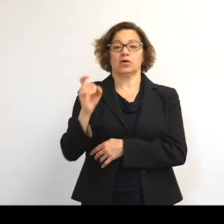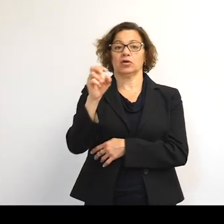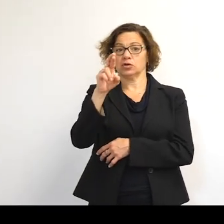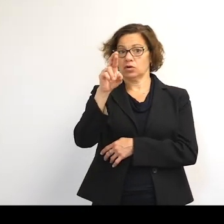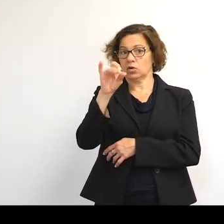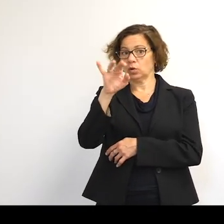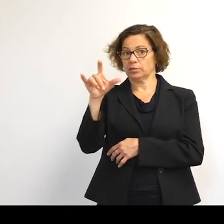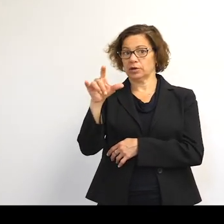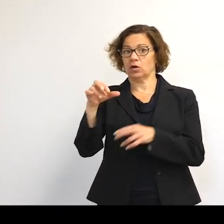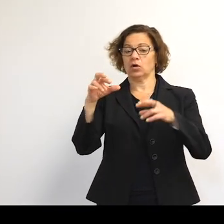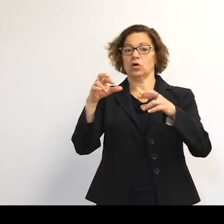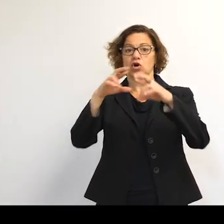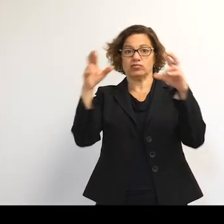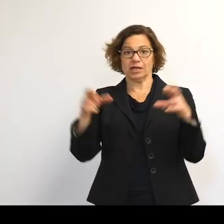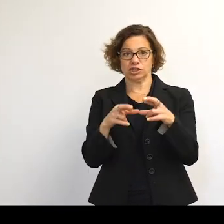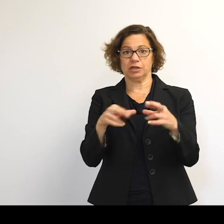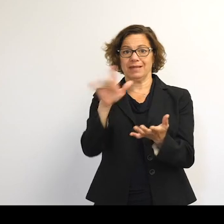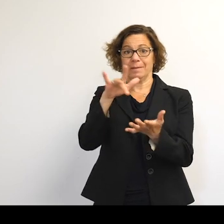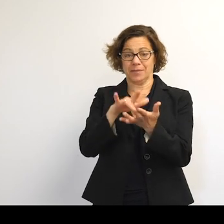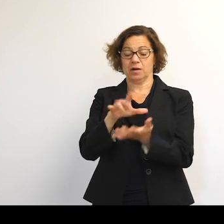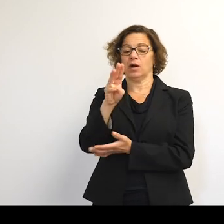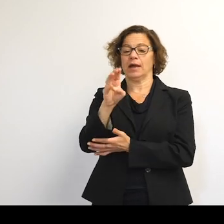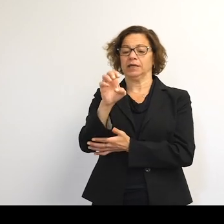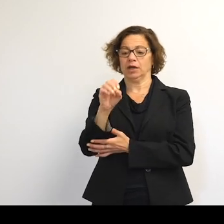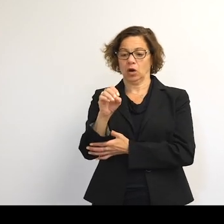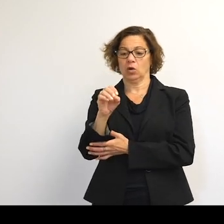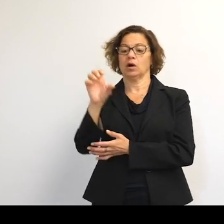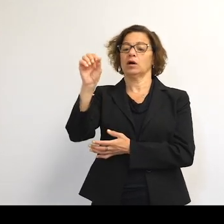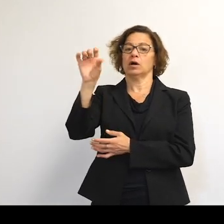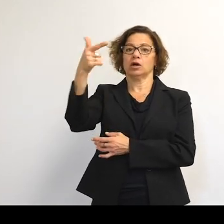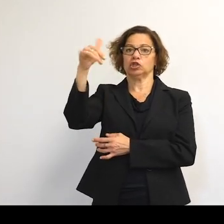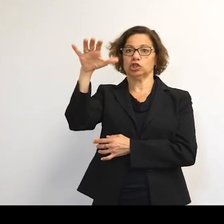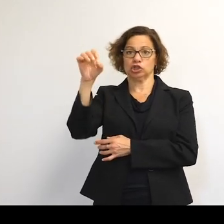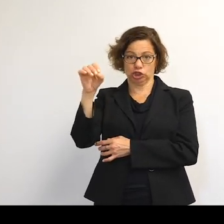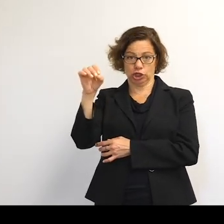the medium Earth orbit or MEO. And that's everything in between the geostationary ring